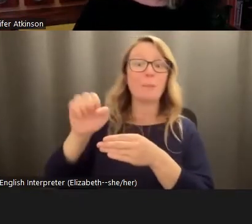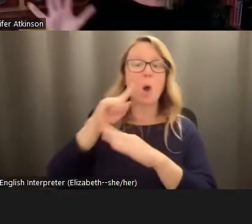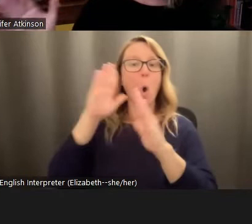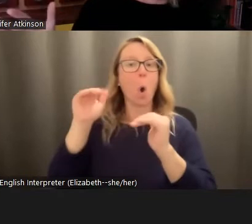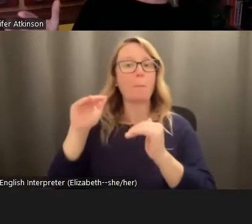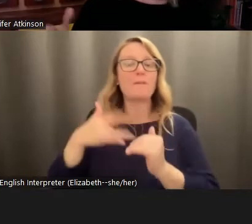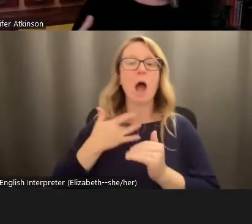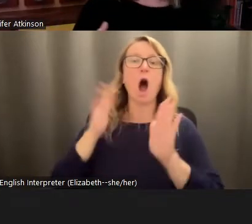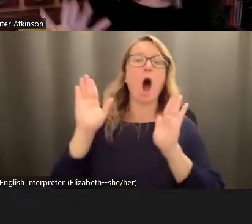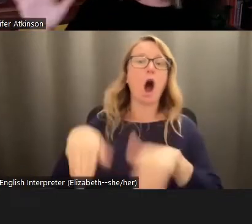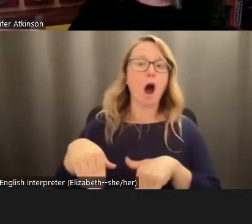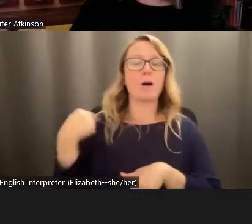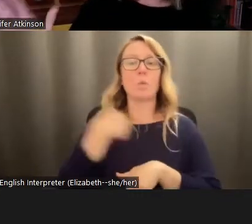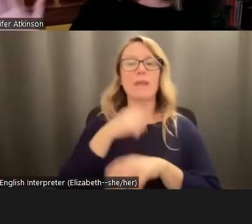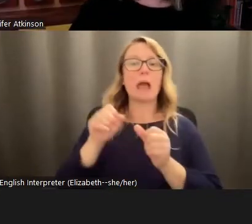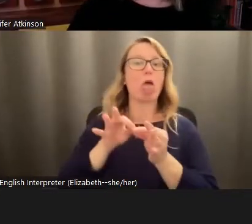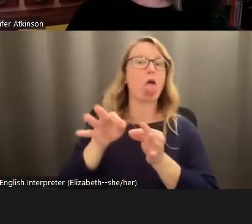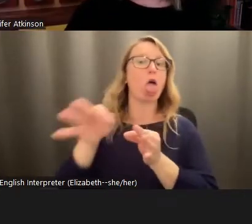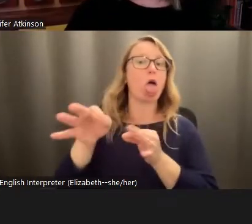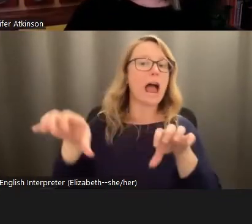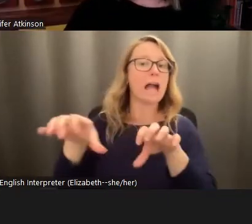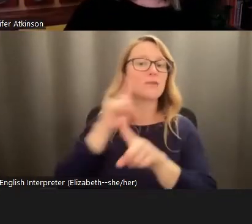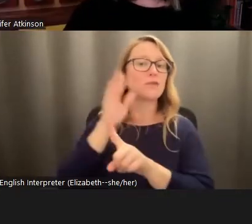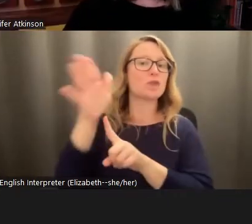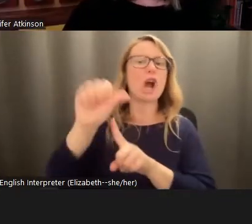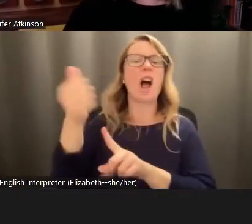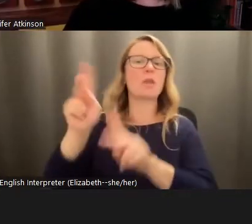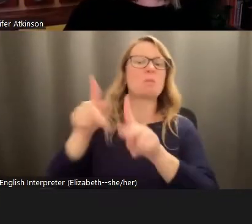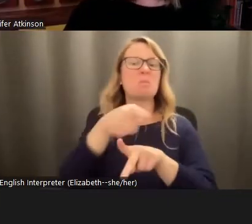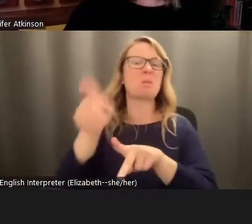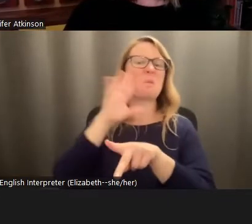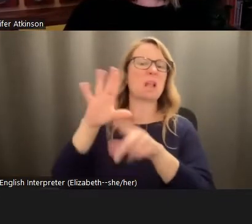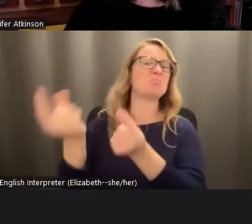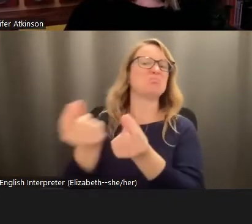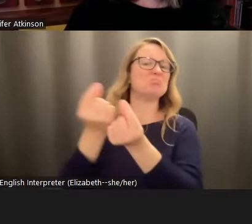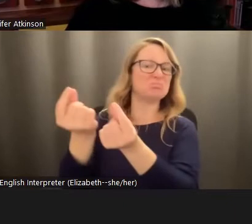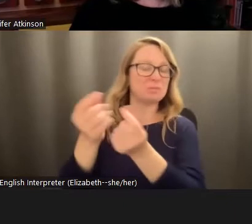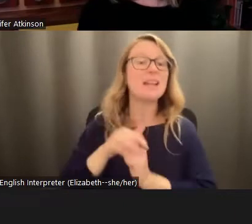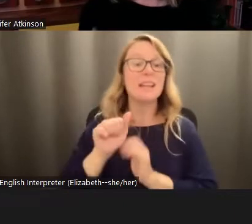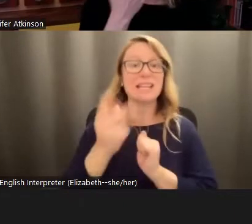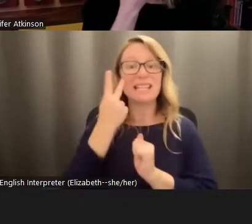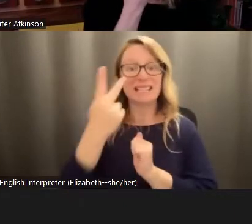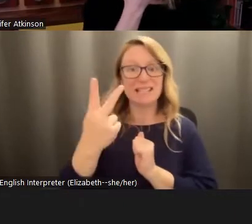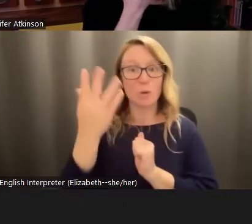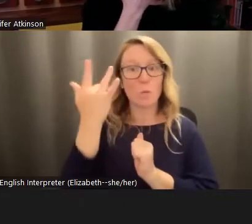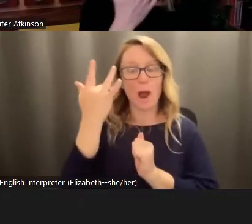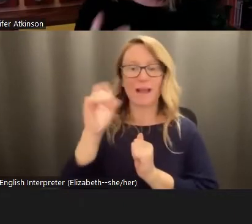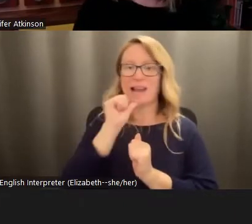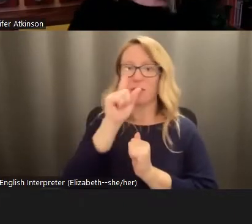deferring action onto the future or on to other people. So you can see why this is counterproductive. And that's